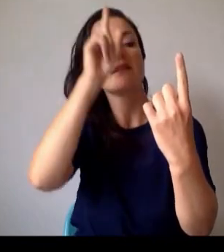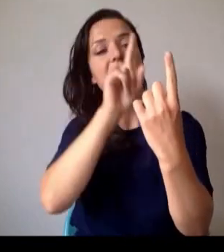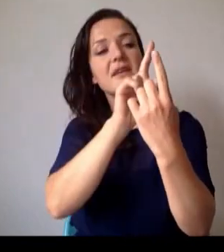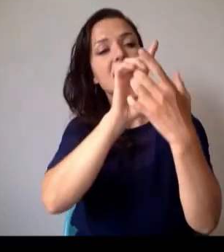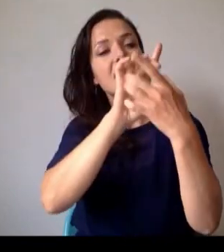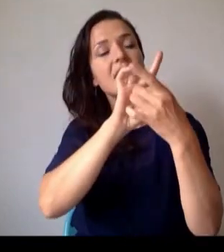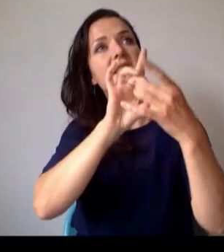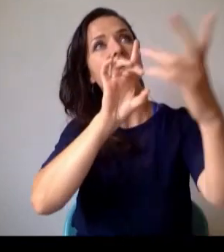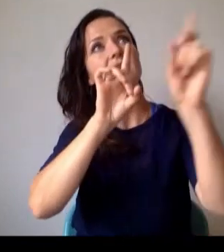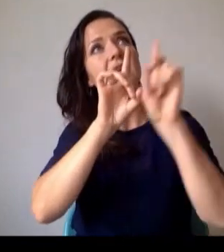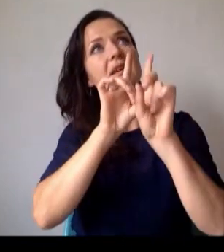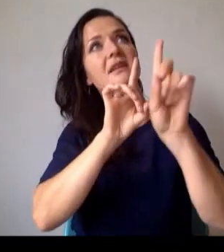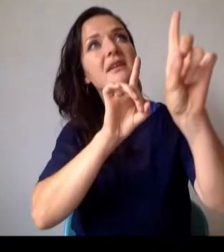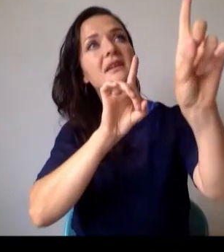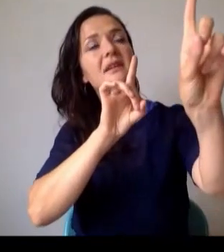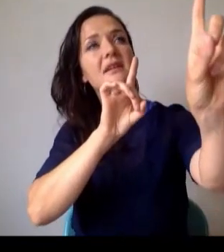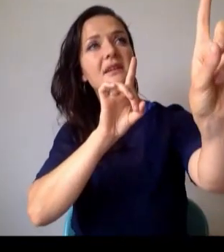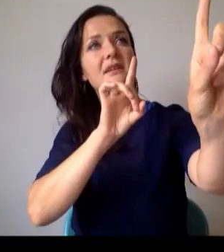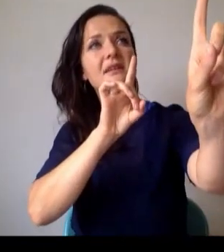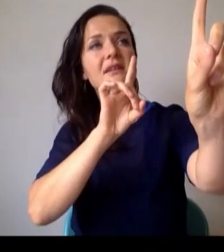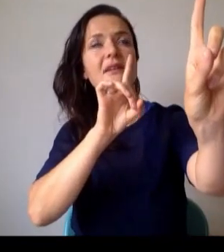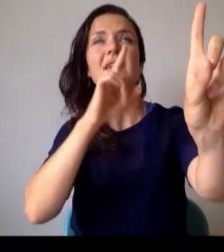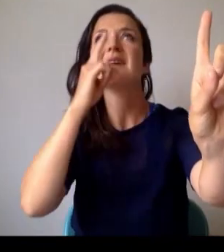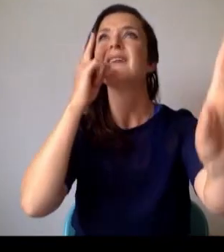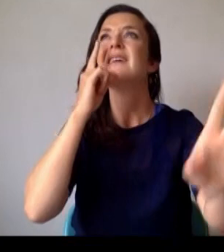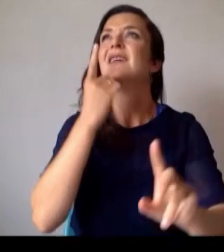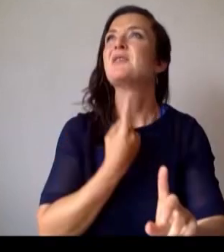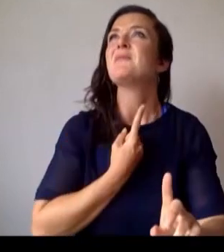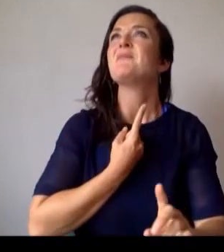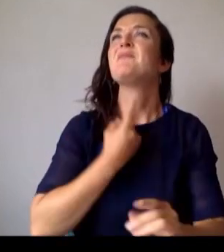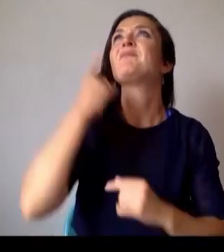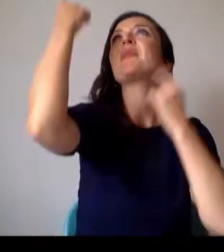I wonder if the stars regret me